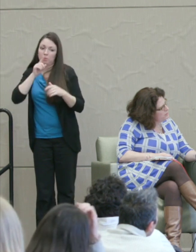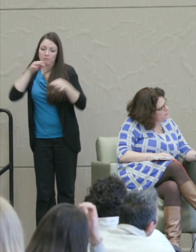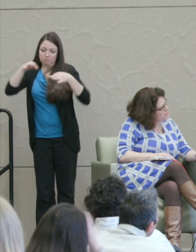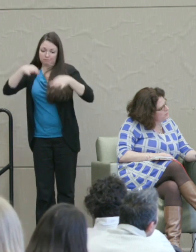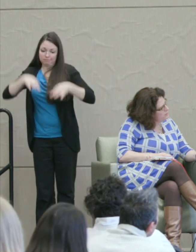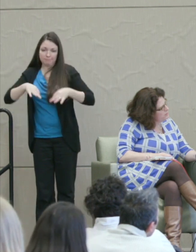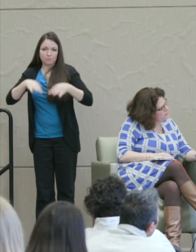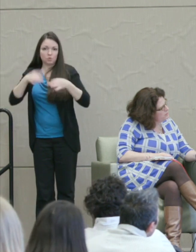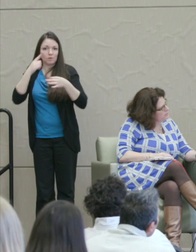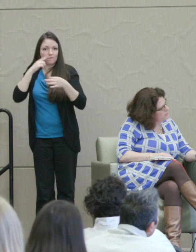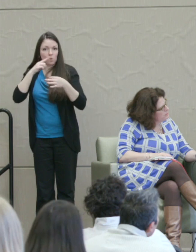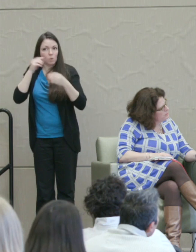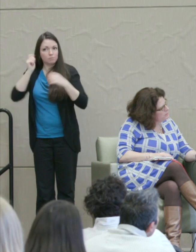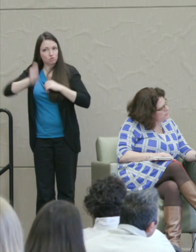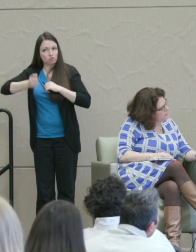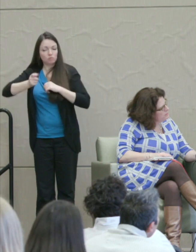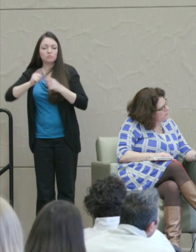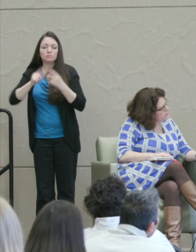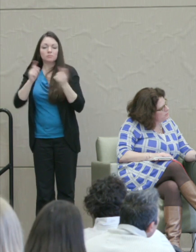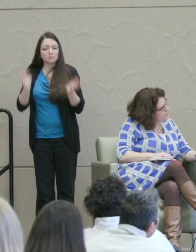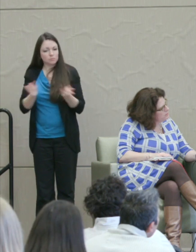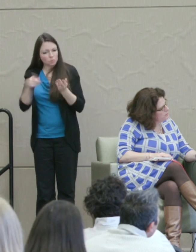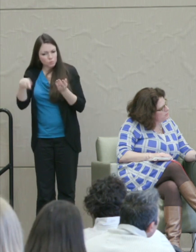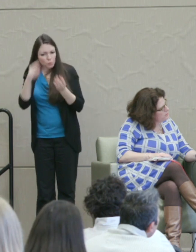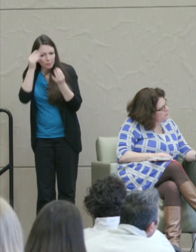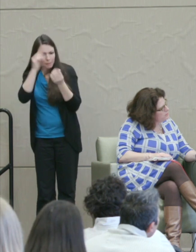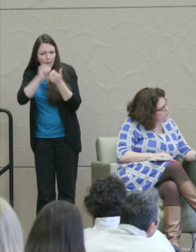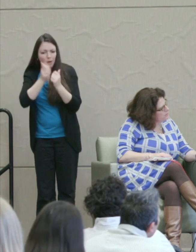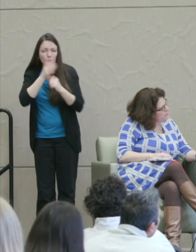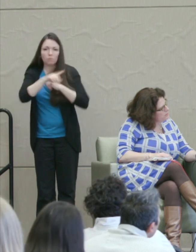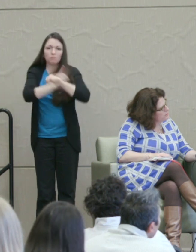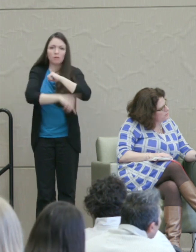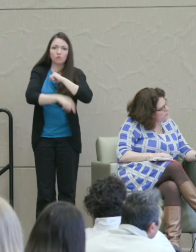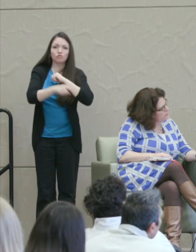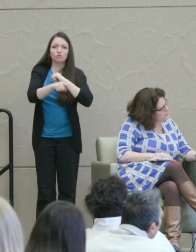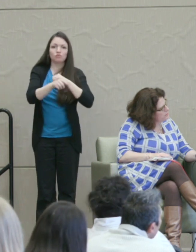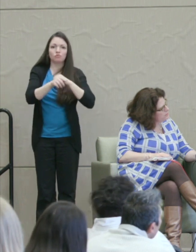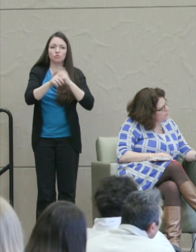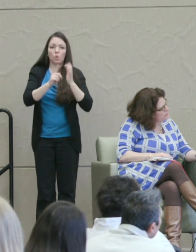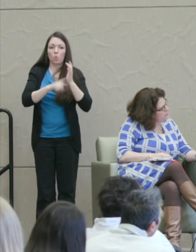encourages them to think how the punishment, the sentence that's given, could improve the